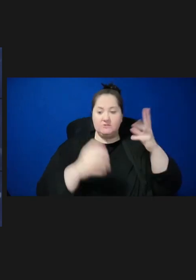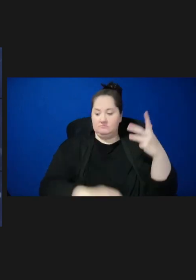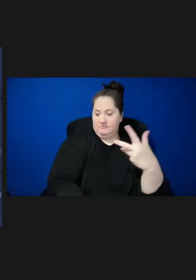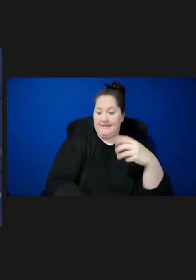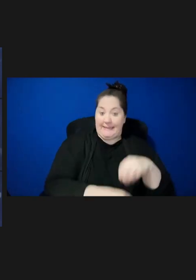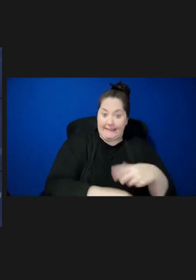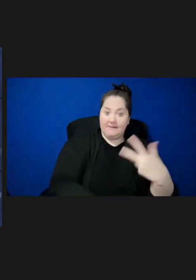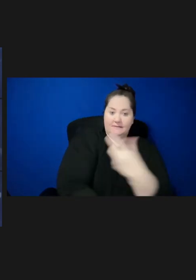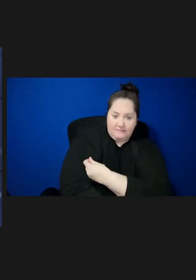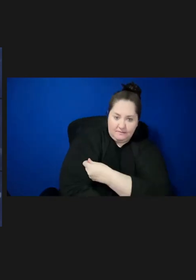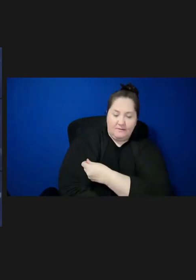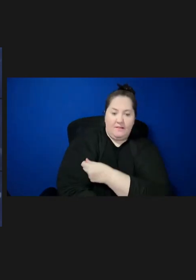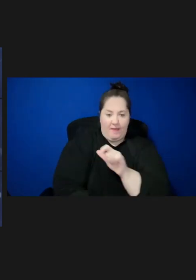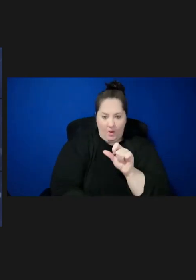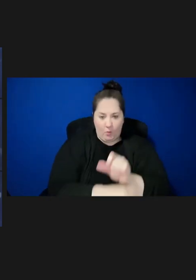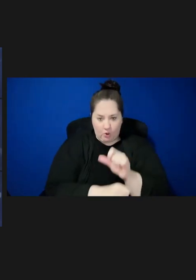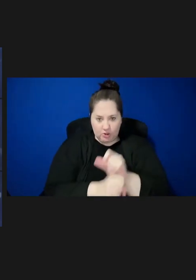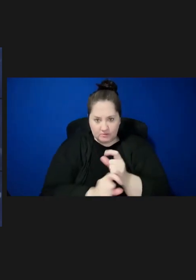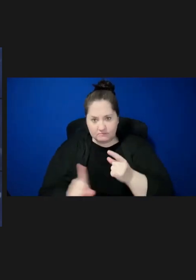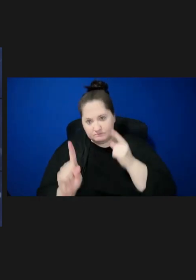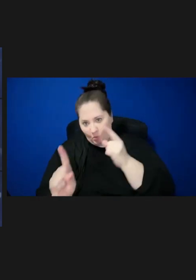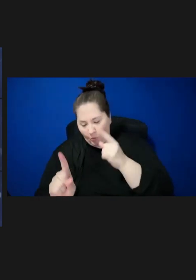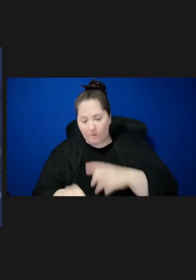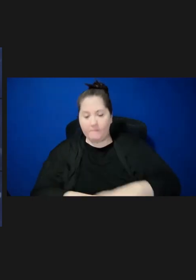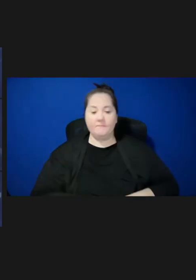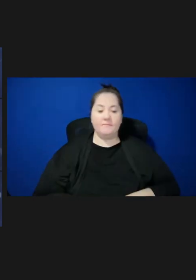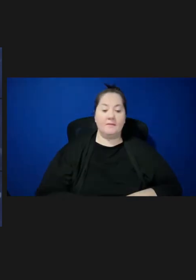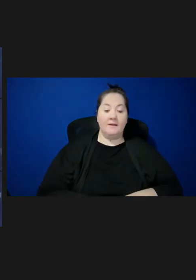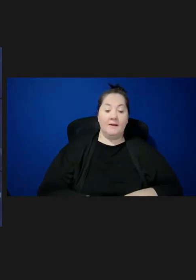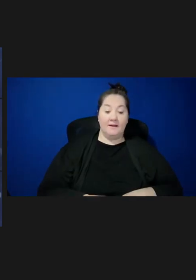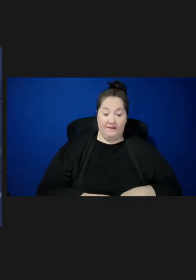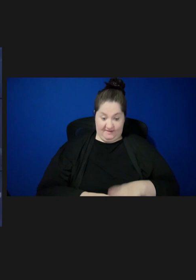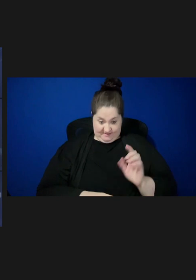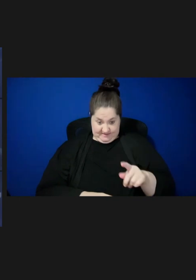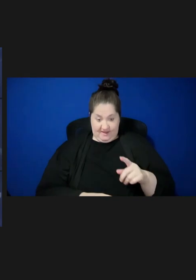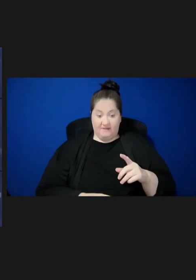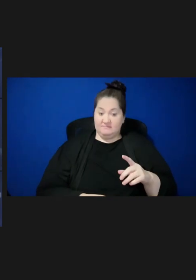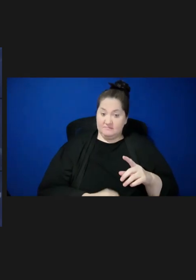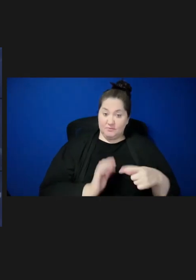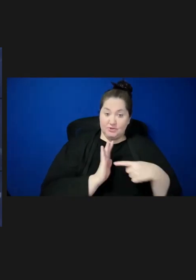The innovation work, which is well represented in your agenda, will help to inform HHS and